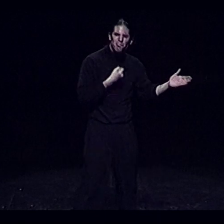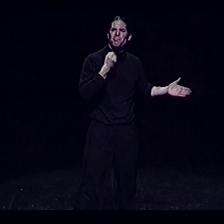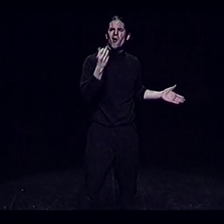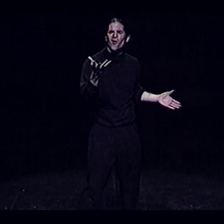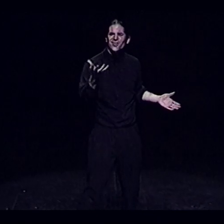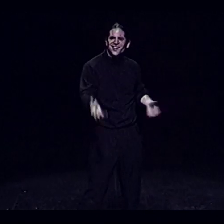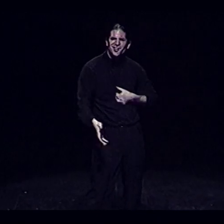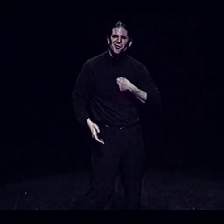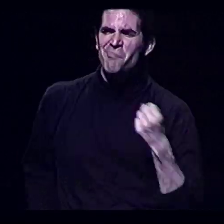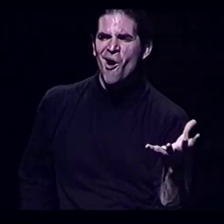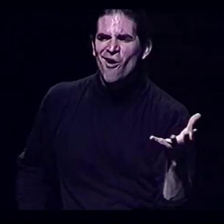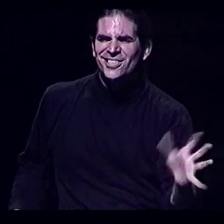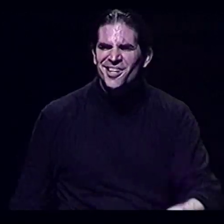Poetry